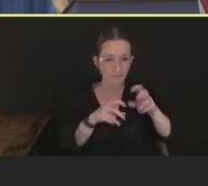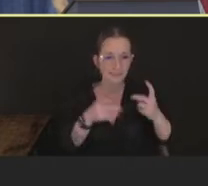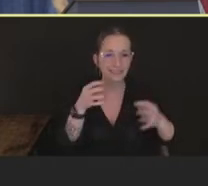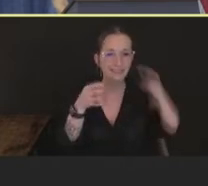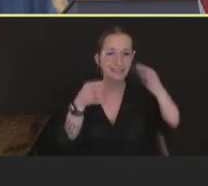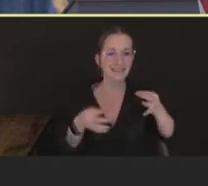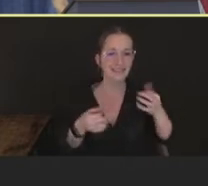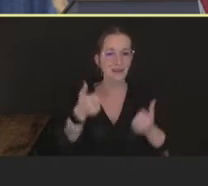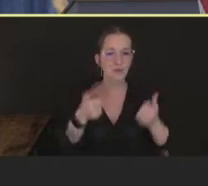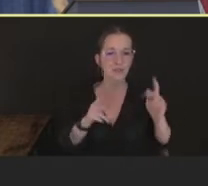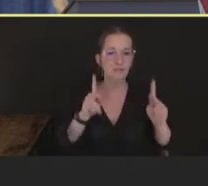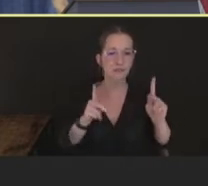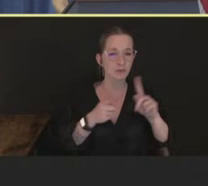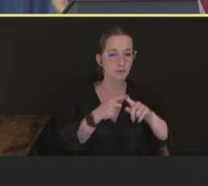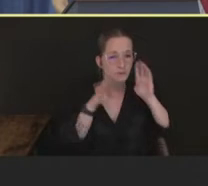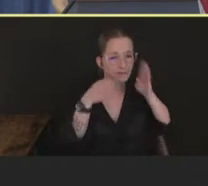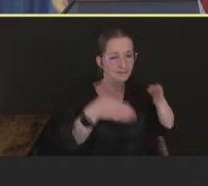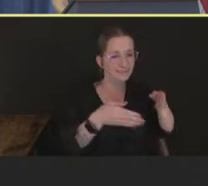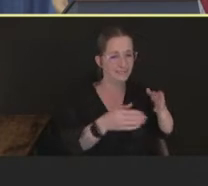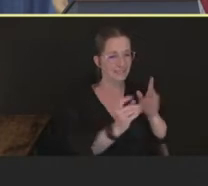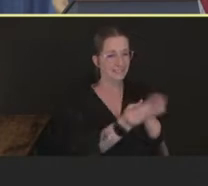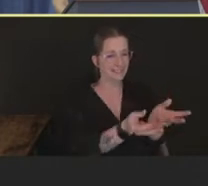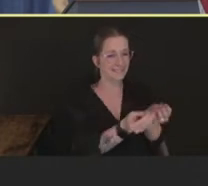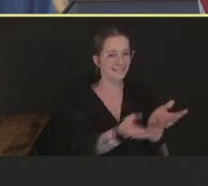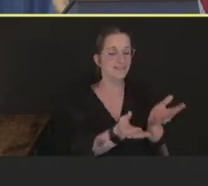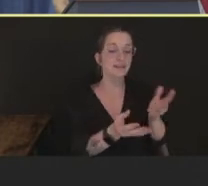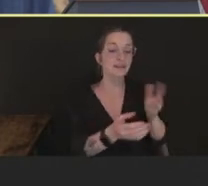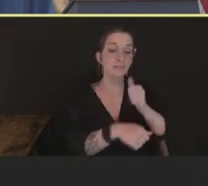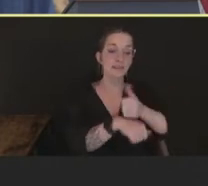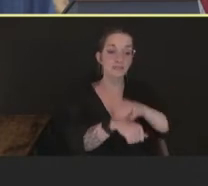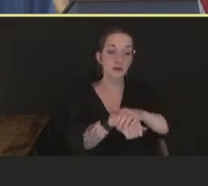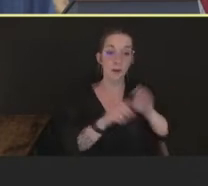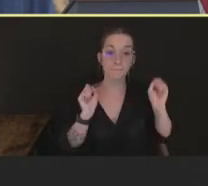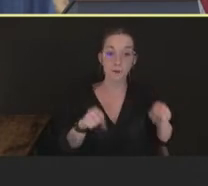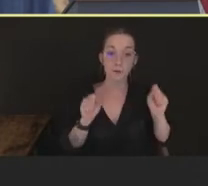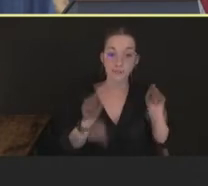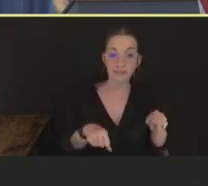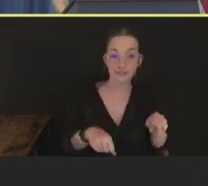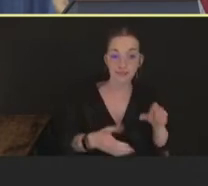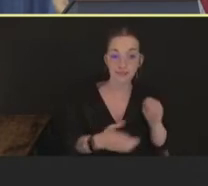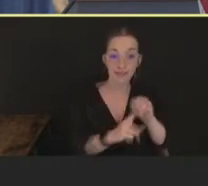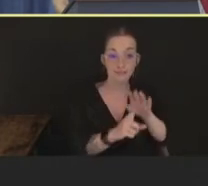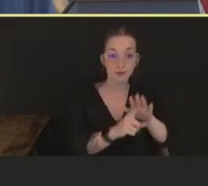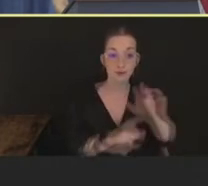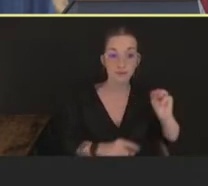the potential for exposure to monkeypox, the local epidemiology, population needs,